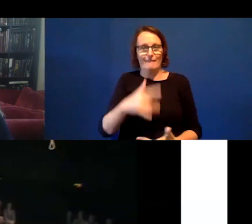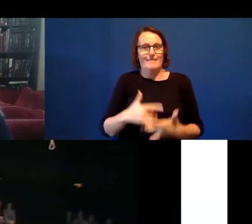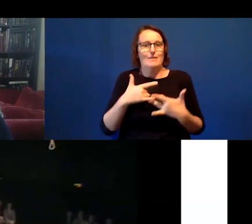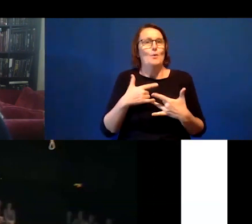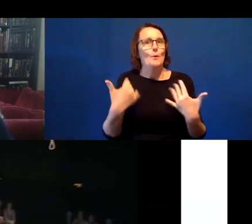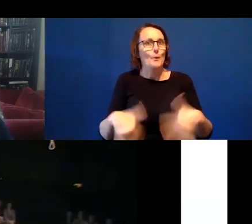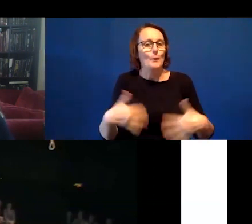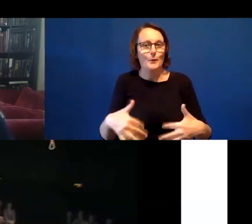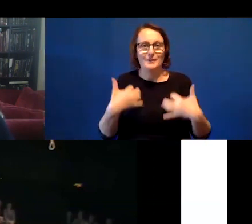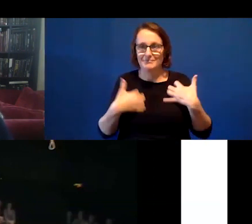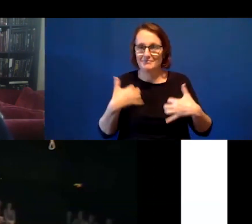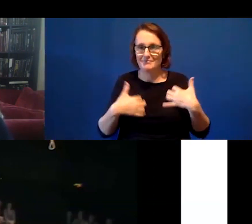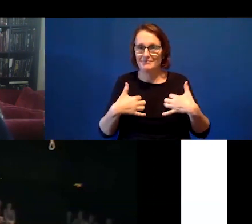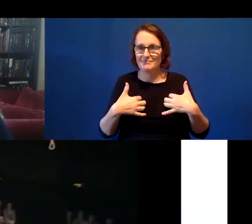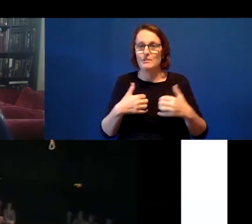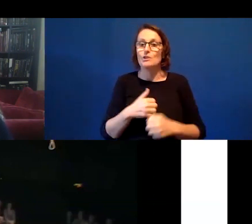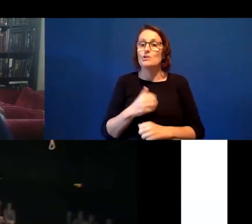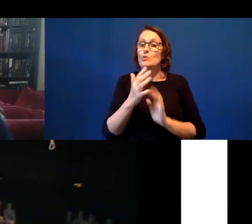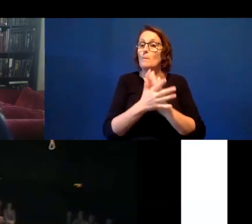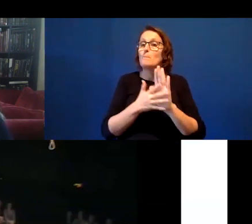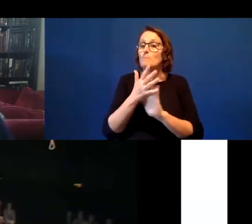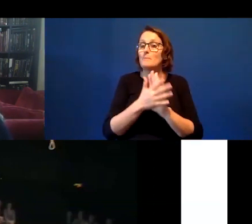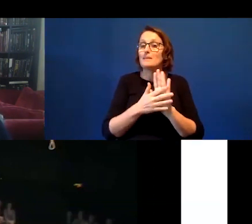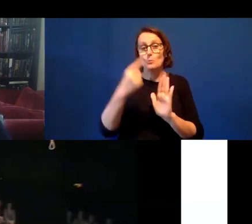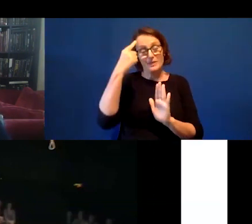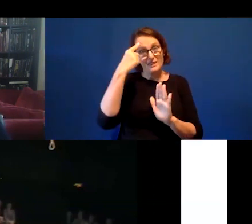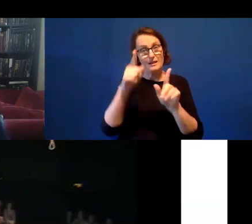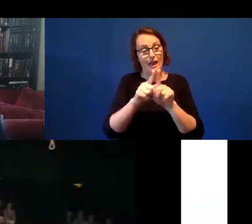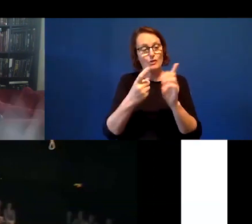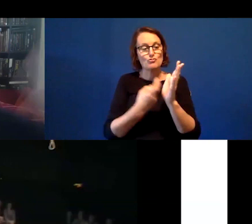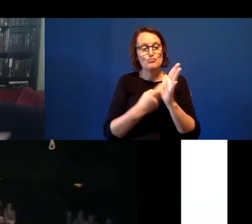seeing nostalgia and the idea of reliving things that we have